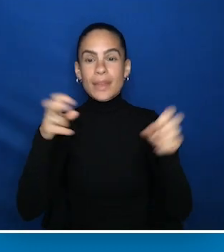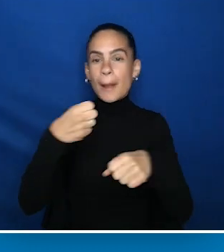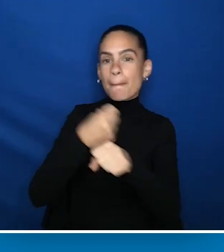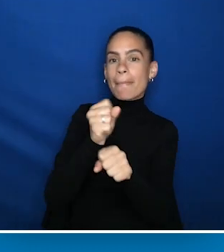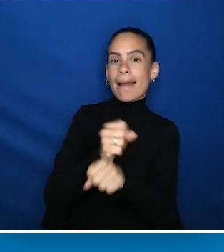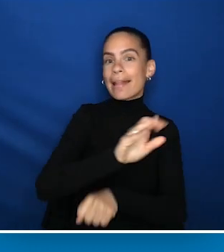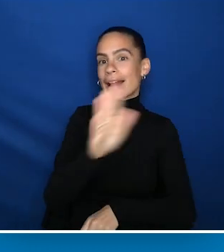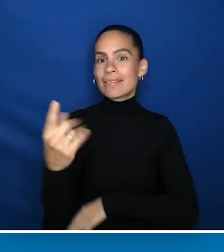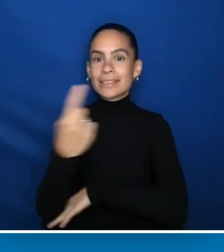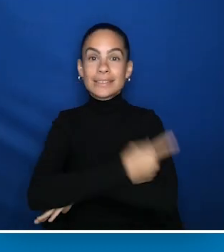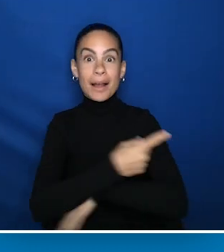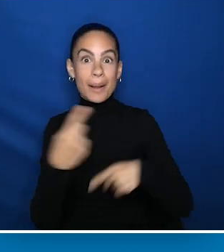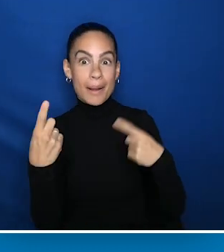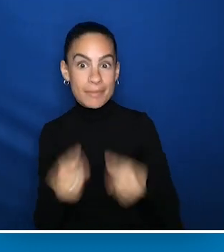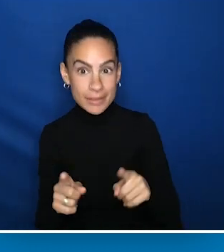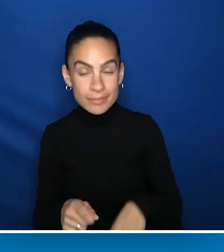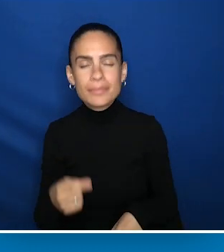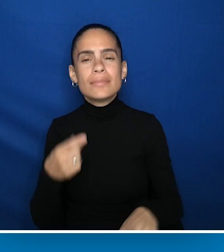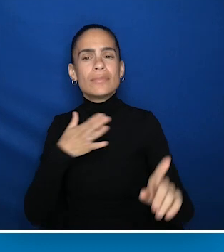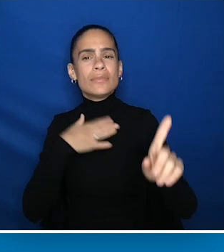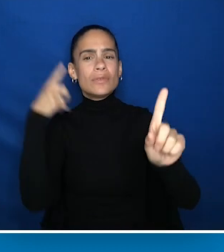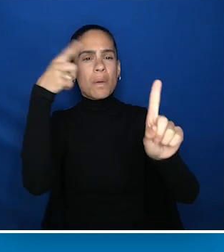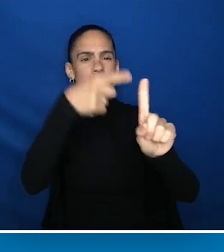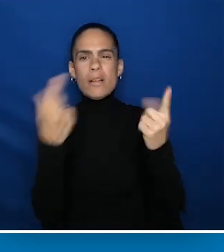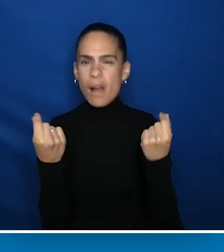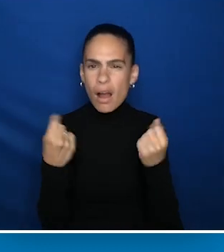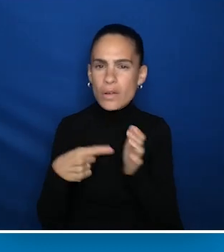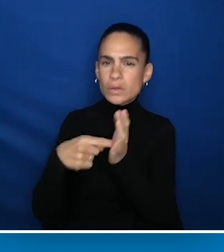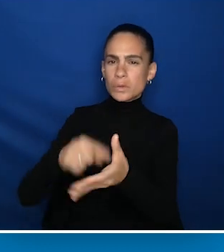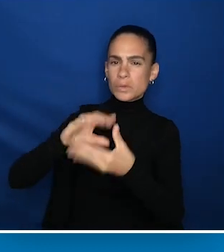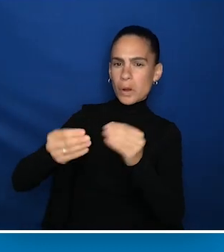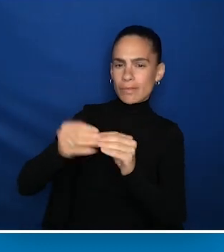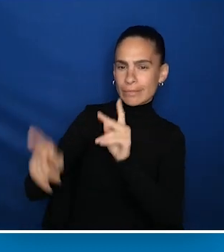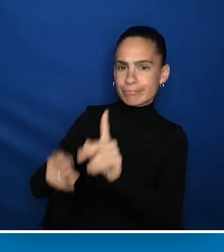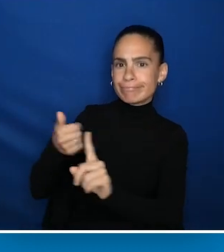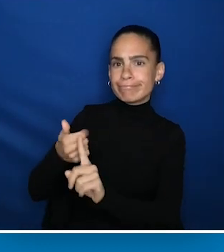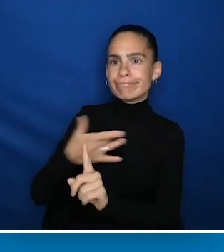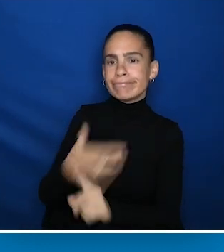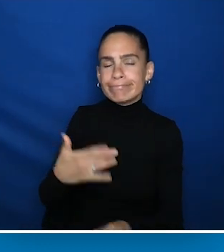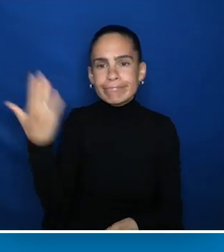Making Their Days Happen, my goal is to give voice to people who are largely invisible,